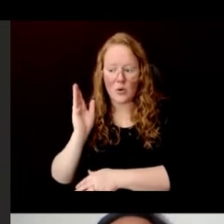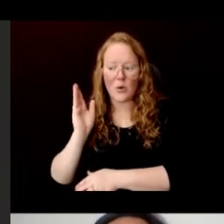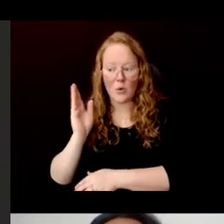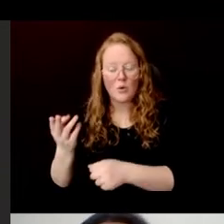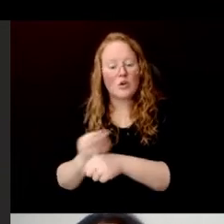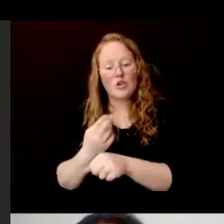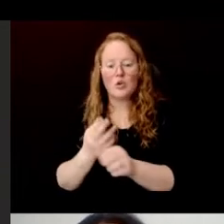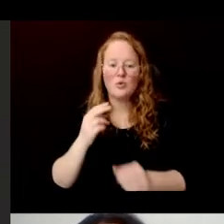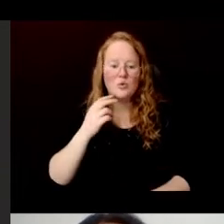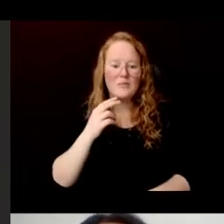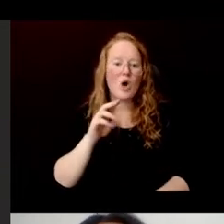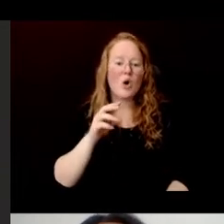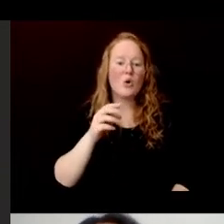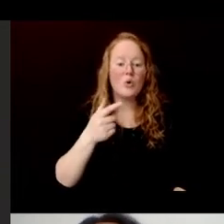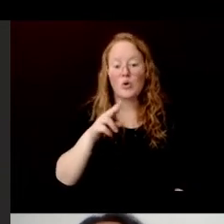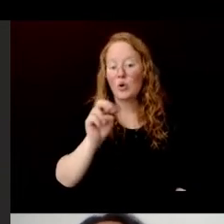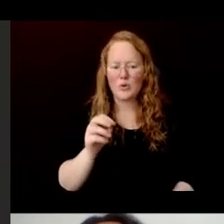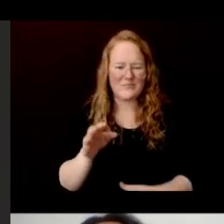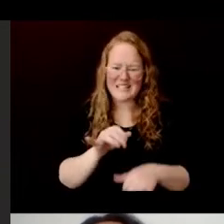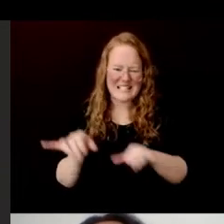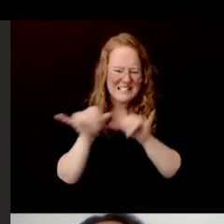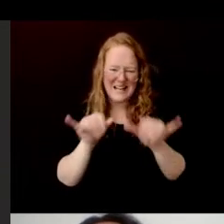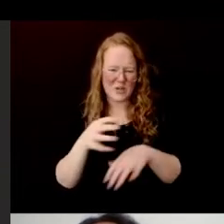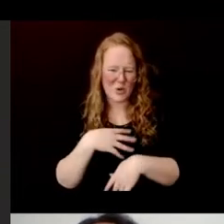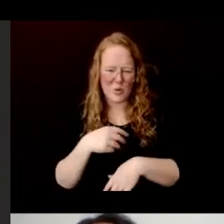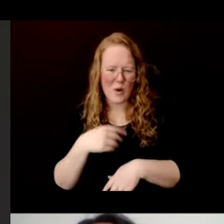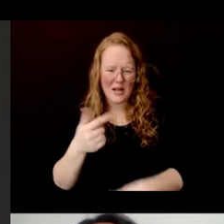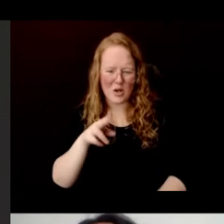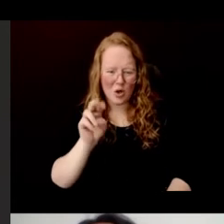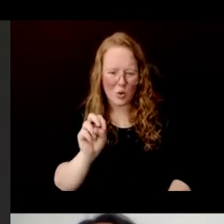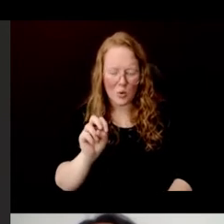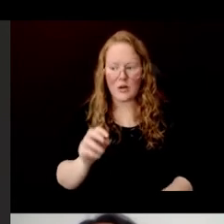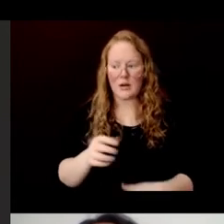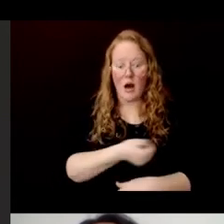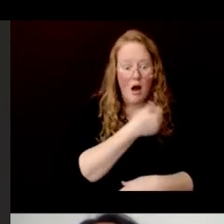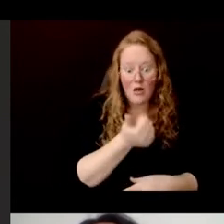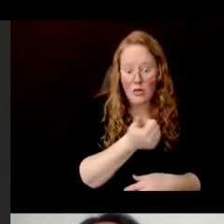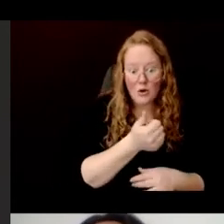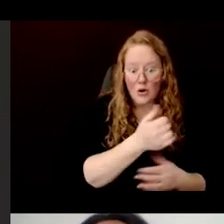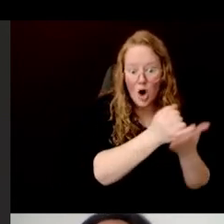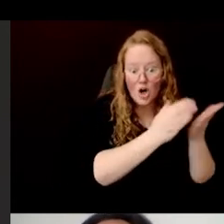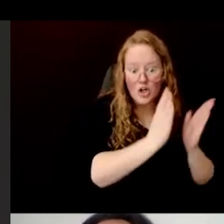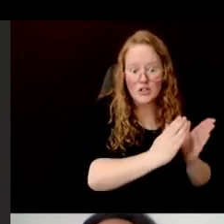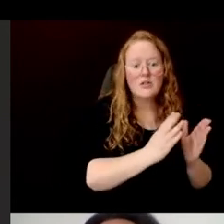Other artists, in order to make it crisp and hold its shape better, will use a chemical called methyl cellulose.